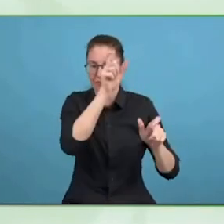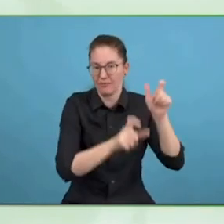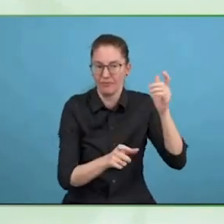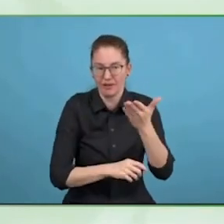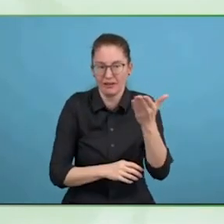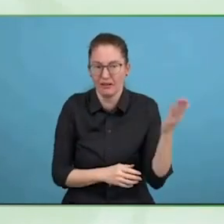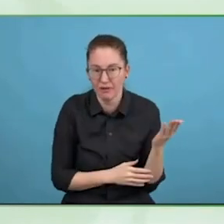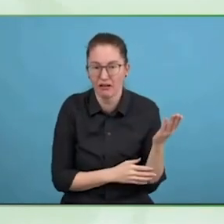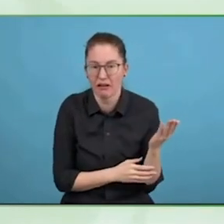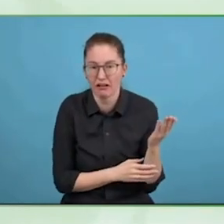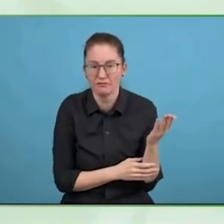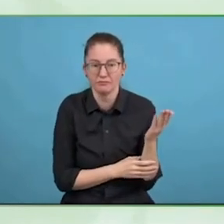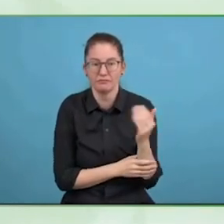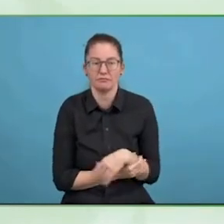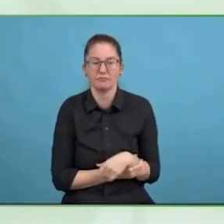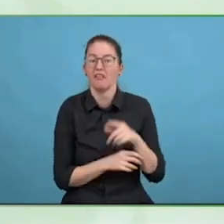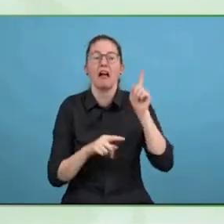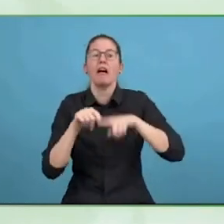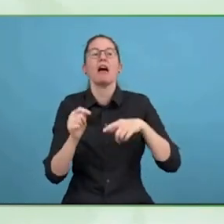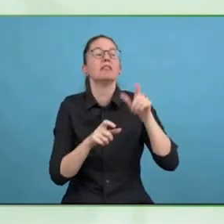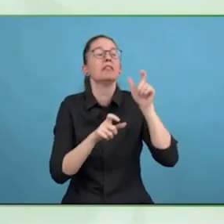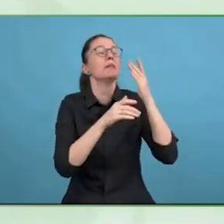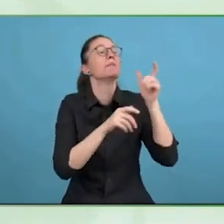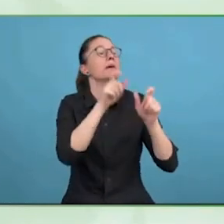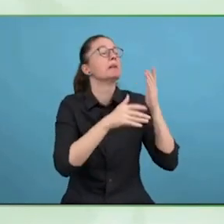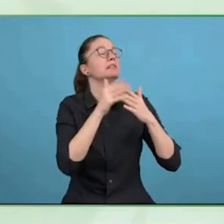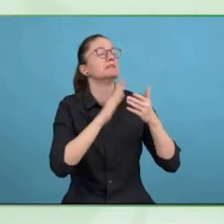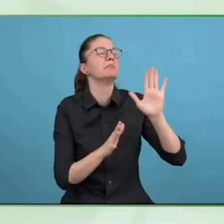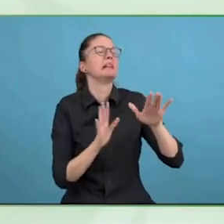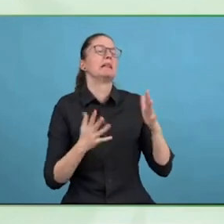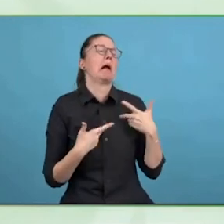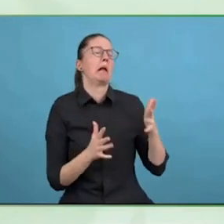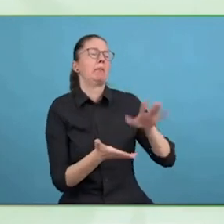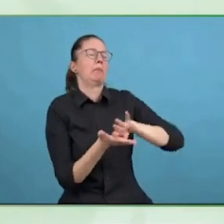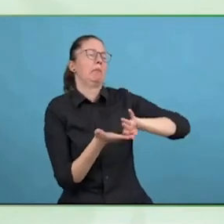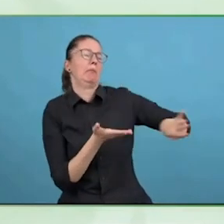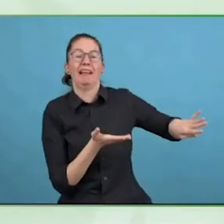collected experience, there will be power to make these changes.